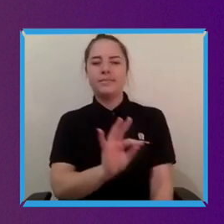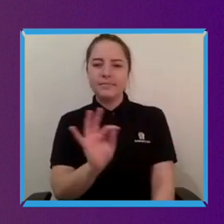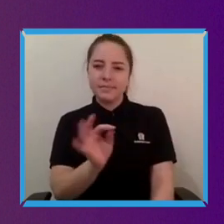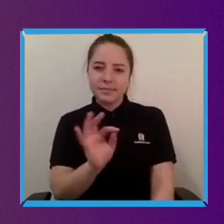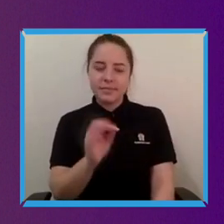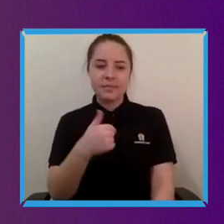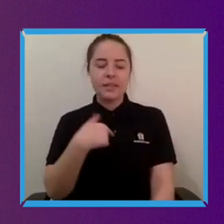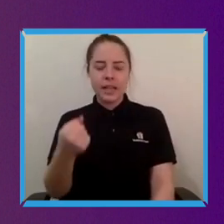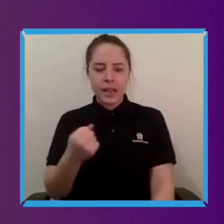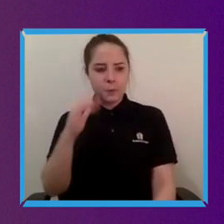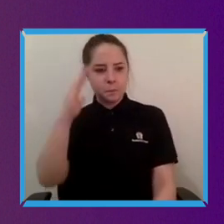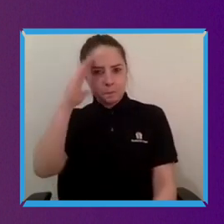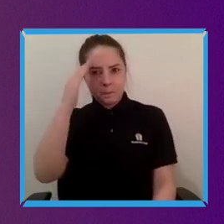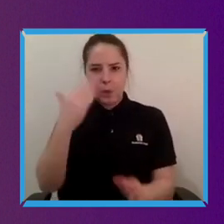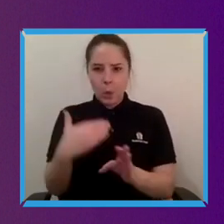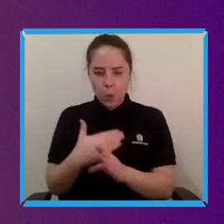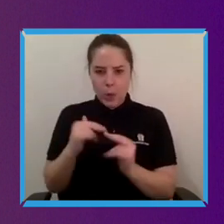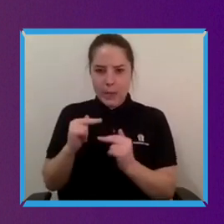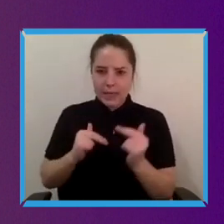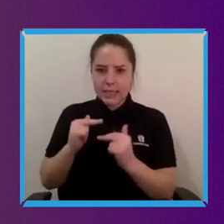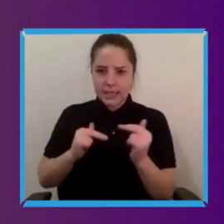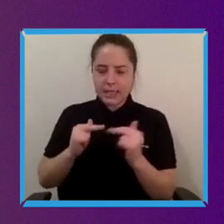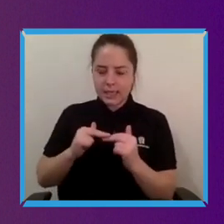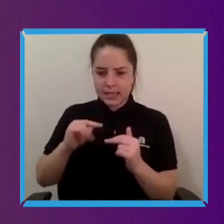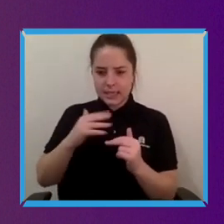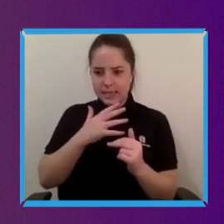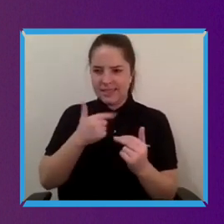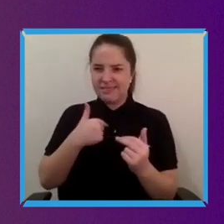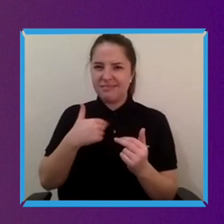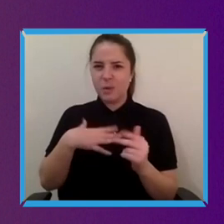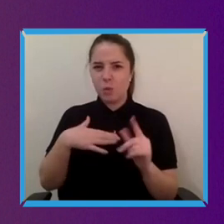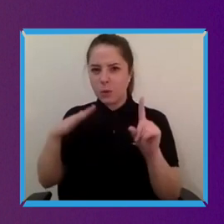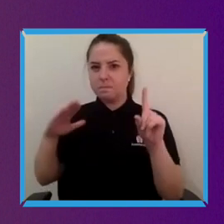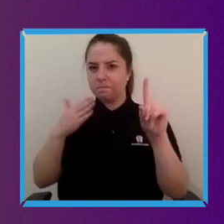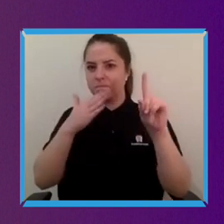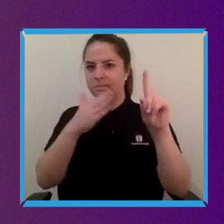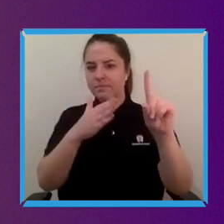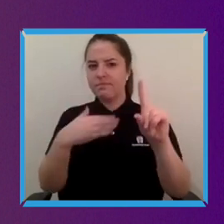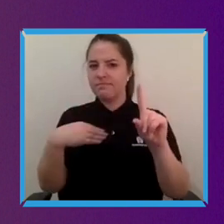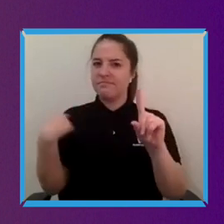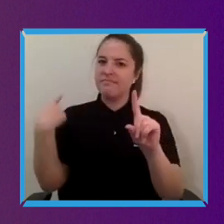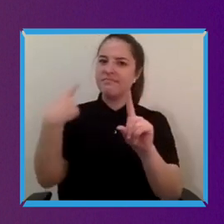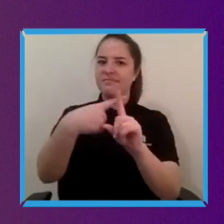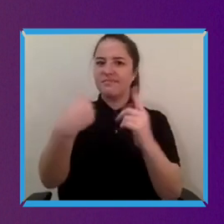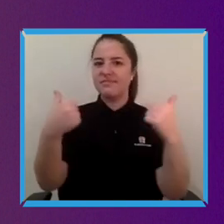them and really have like the intentional desire to actually use them for the benefit of others.